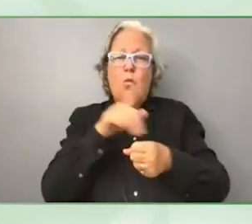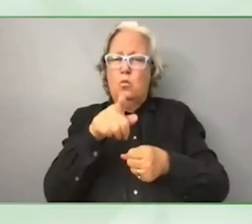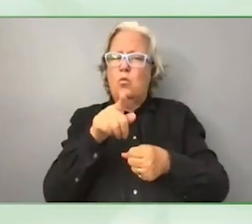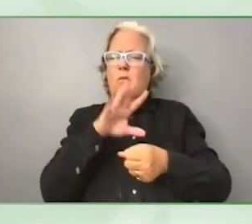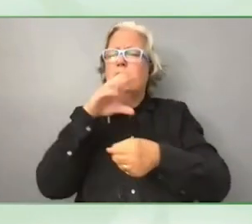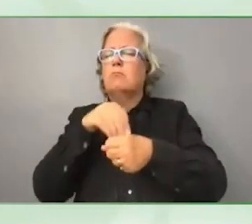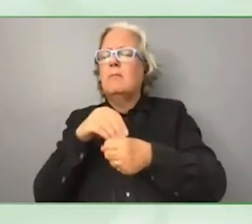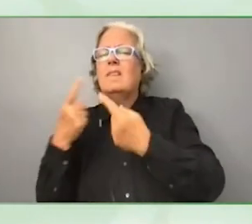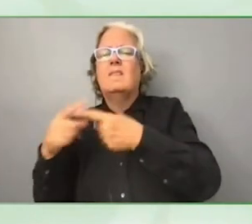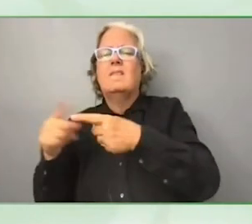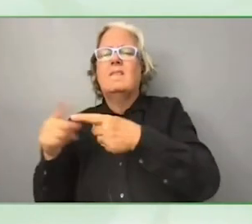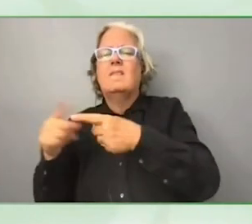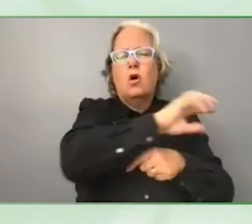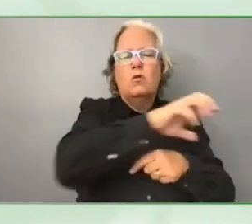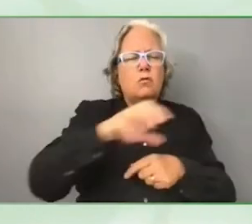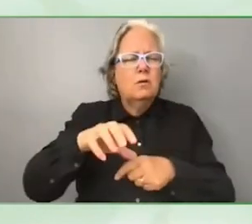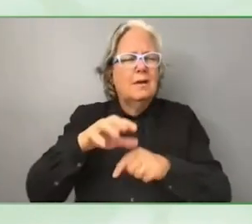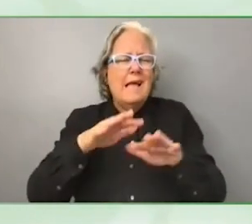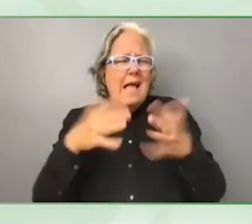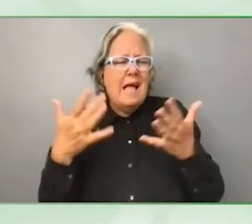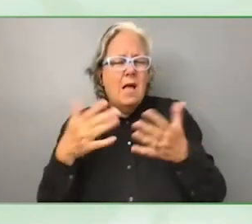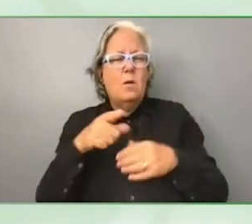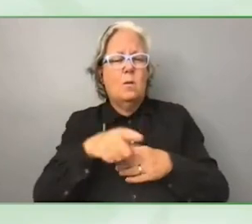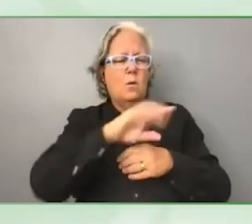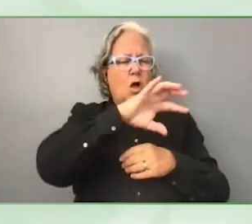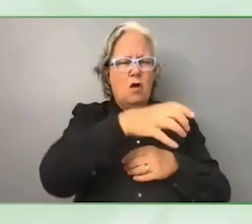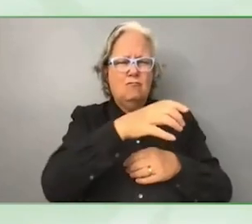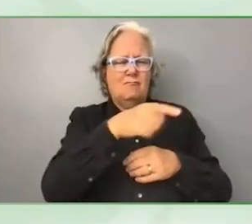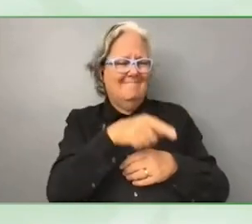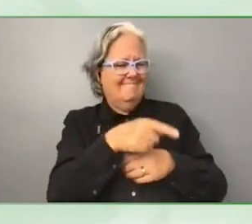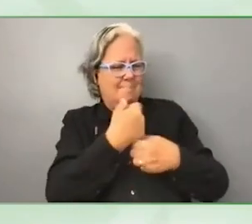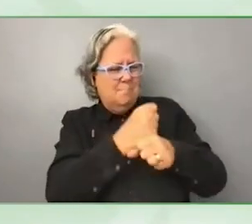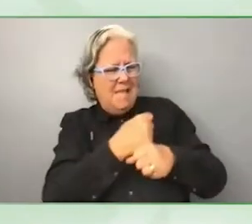How do you meet countries where they are, and have you tailor this approach?